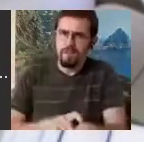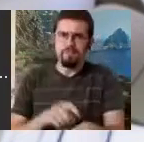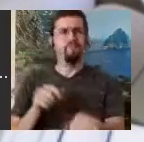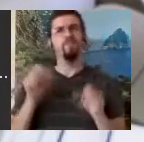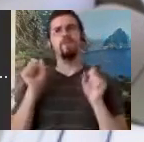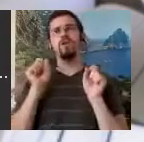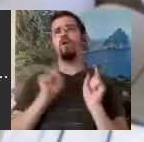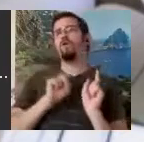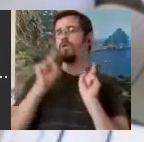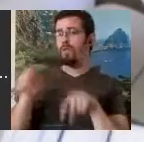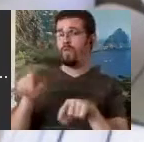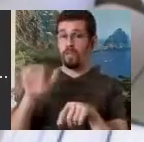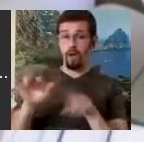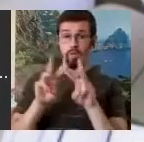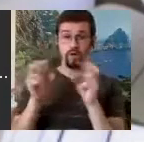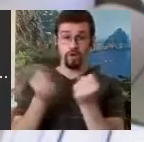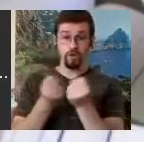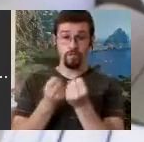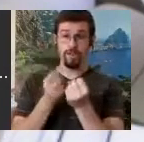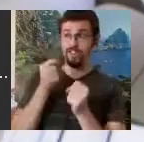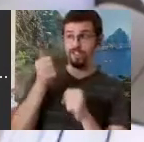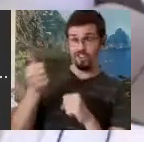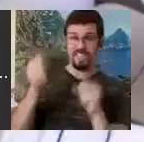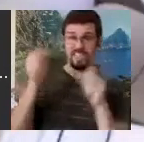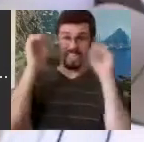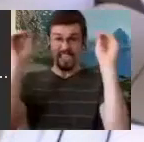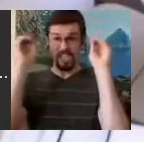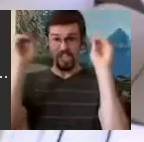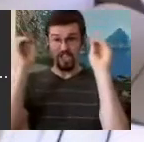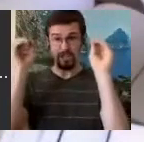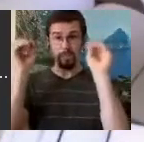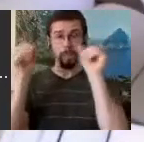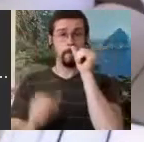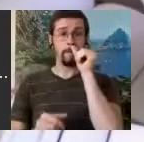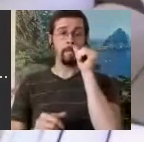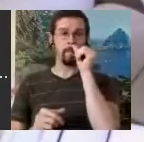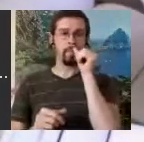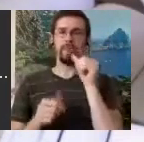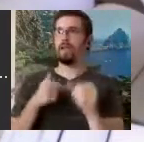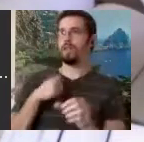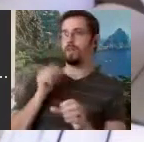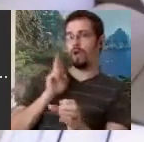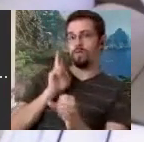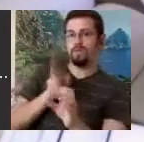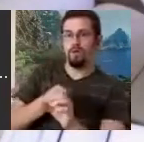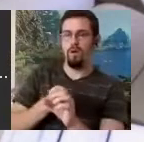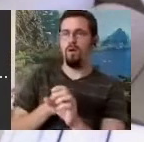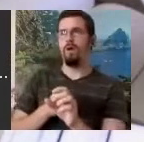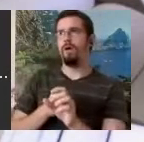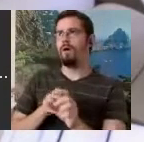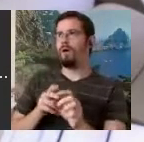Nina Belikova was teaching and of course I enjoyed the workshop very much but